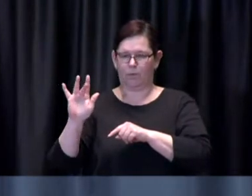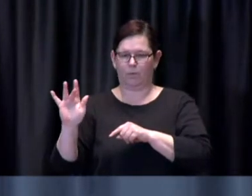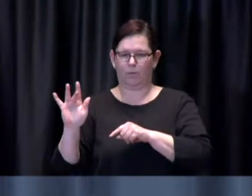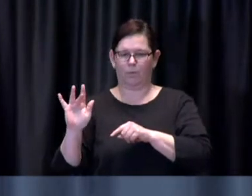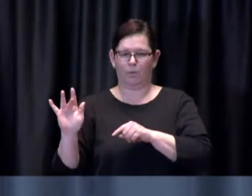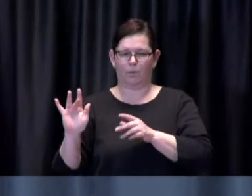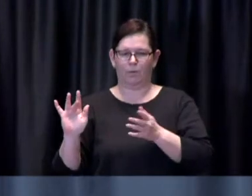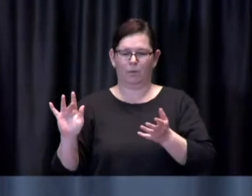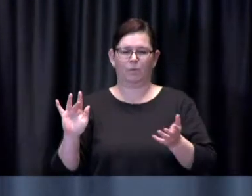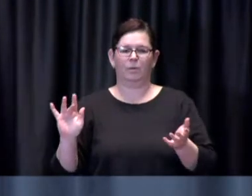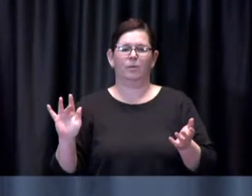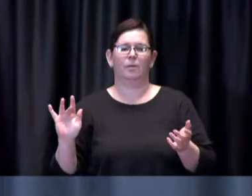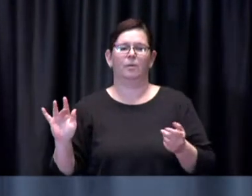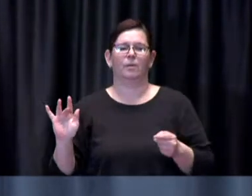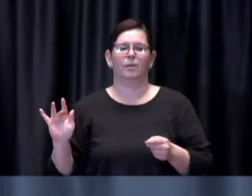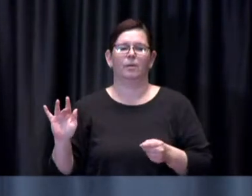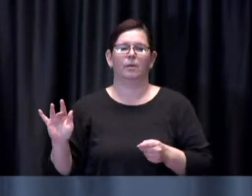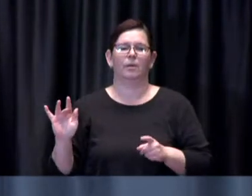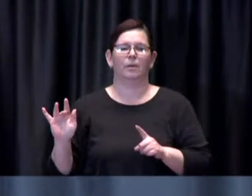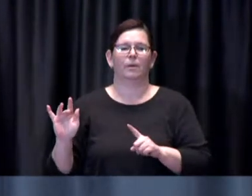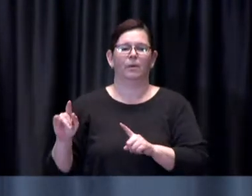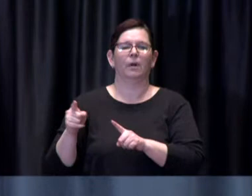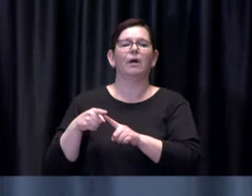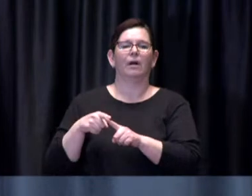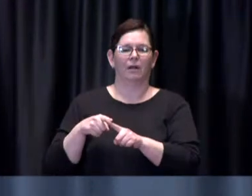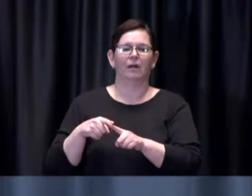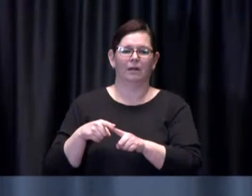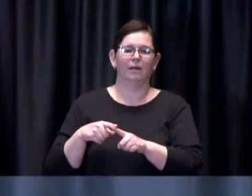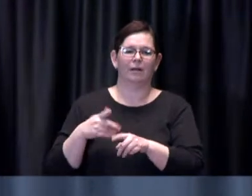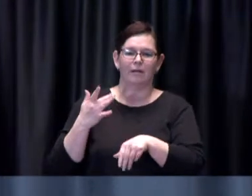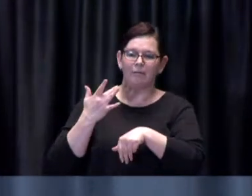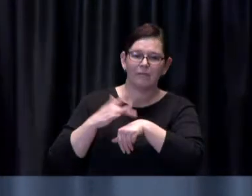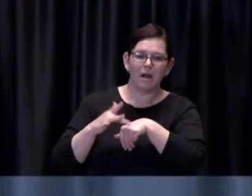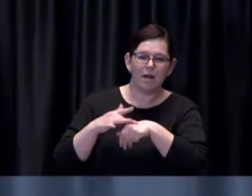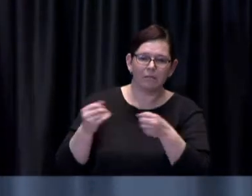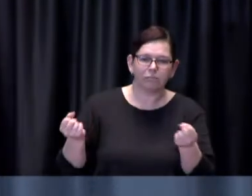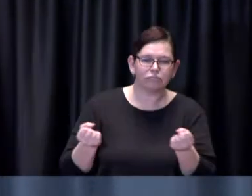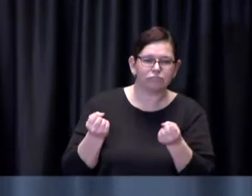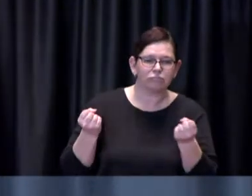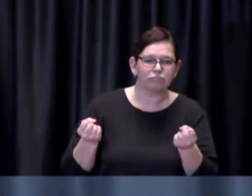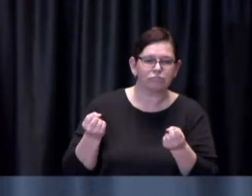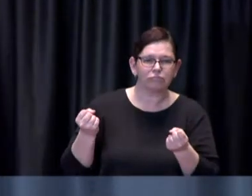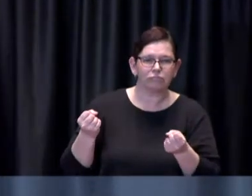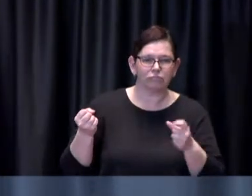days while there are still appointments uh available in the system that is an automatic